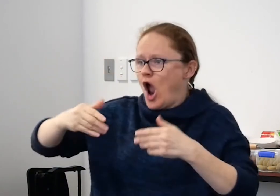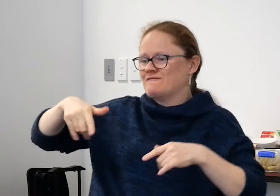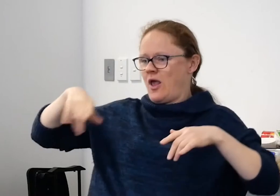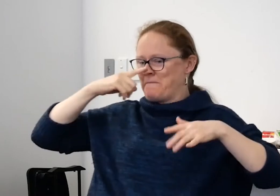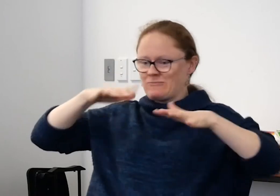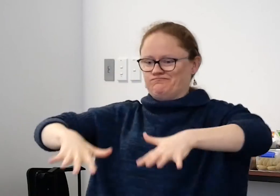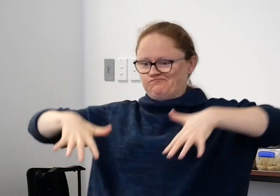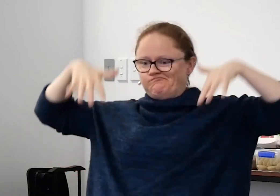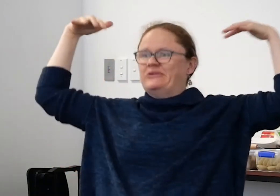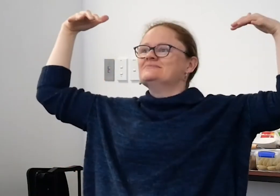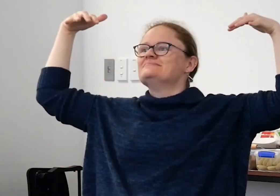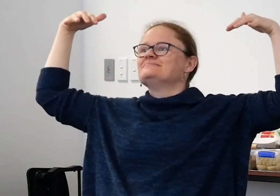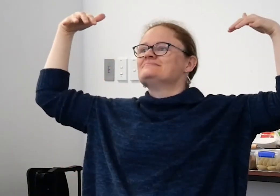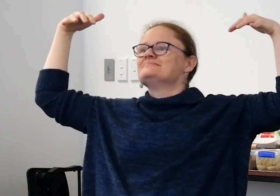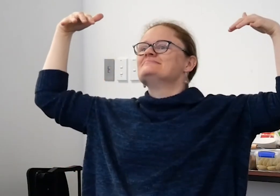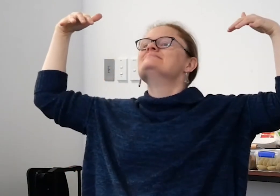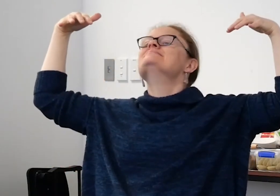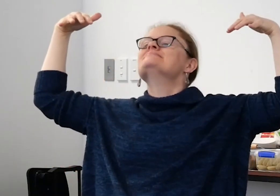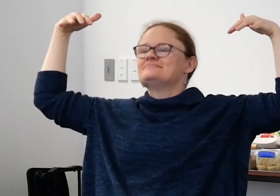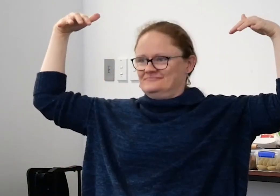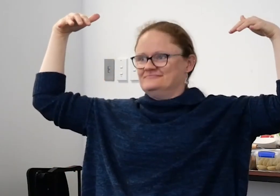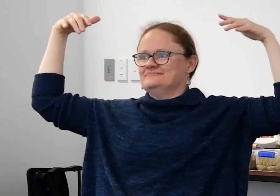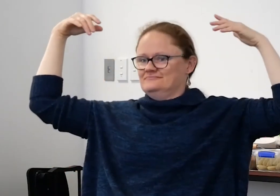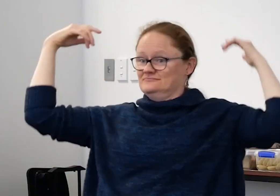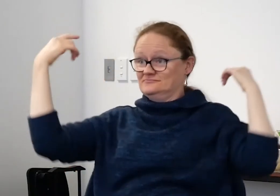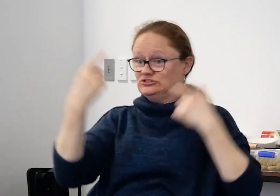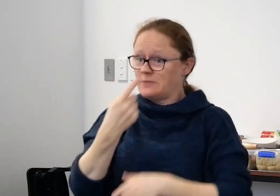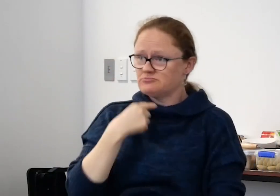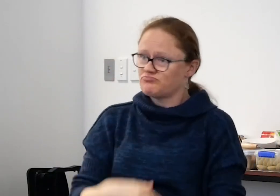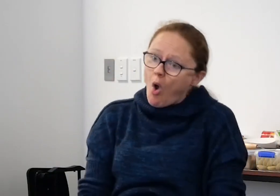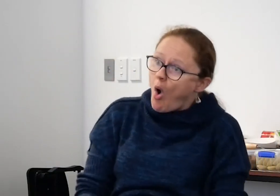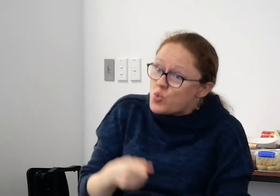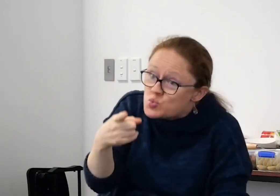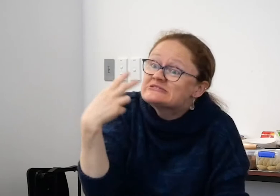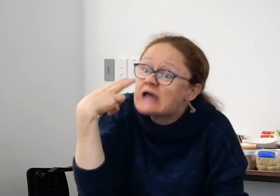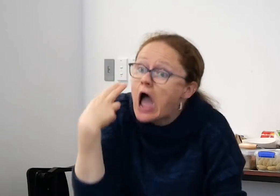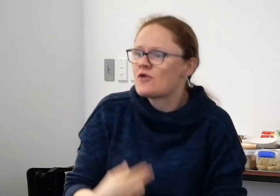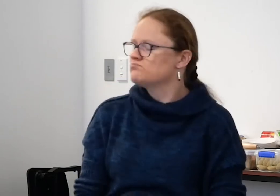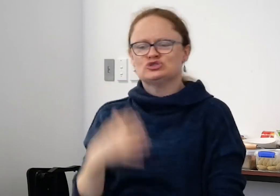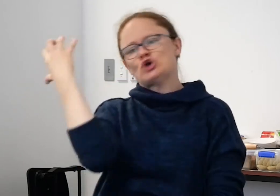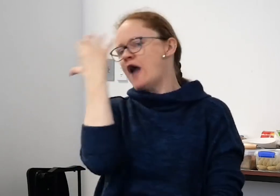that just made me feel like a failure in front of this entire lecture theatre. She said "Are you deaf?